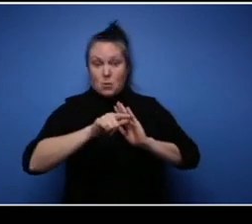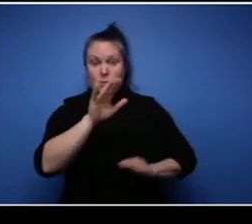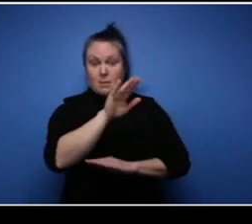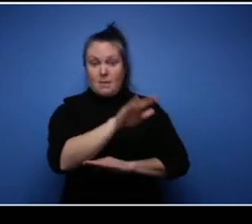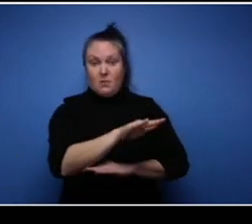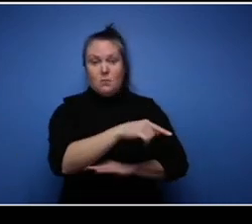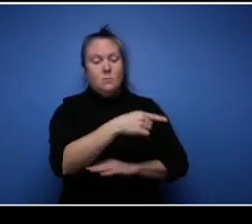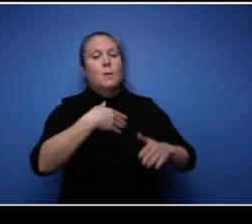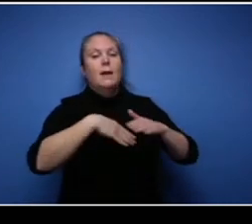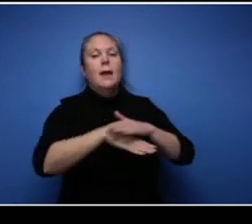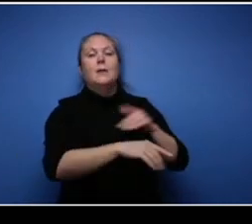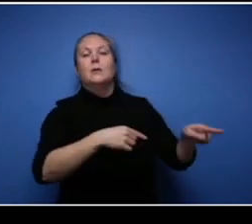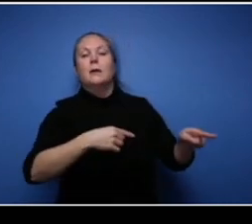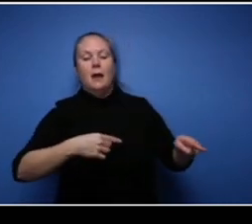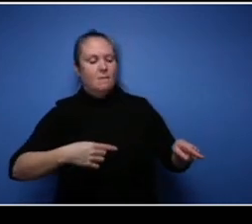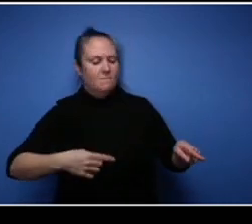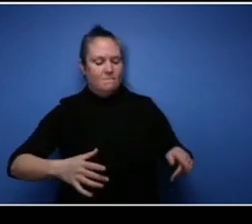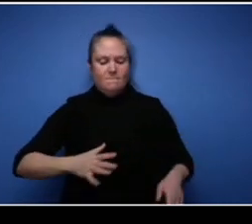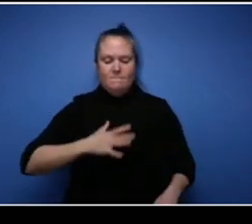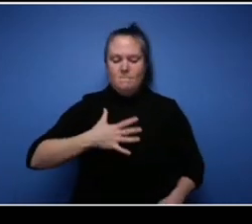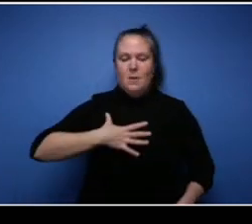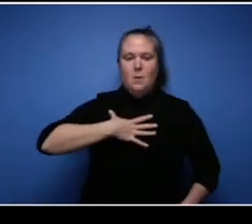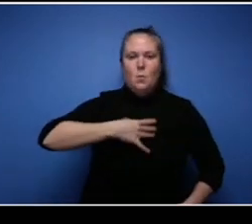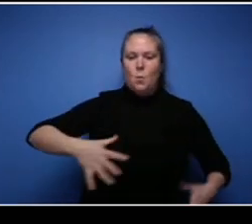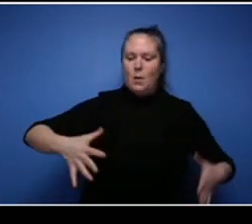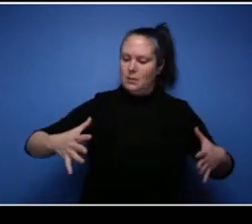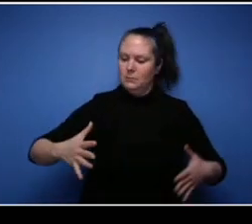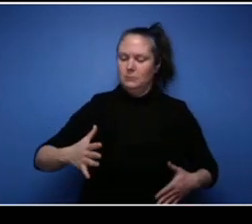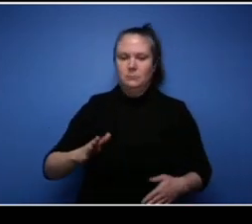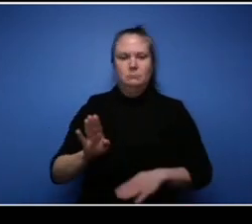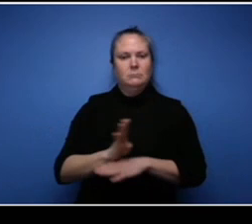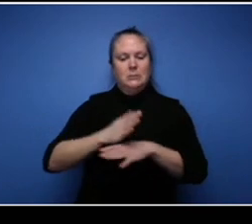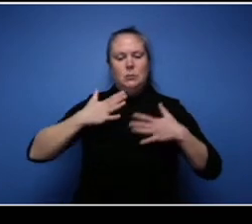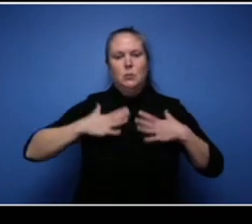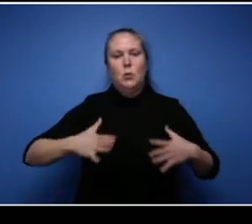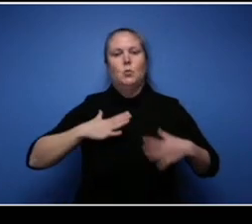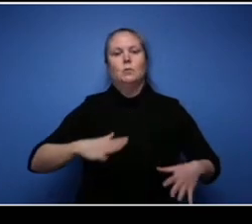not know who I was you guys, the very next day I went back to that branch with a white